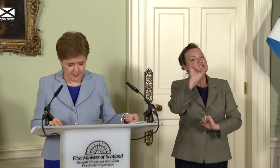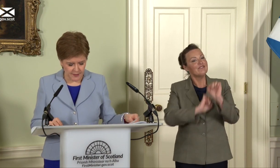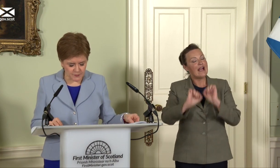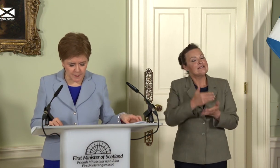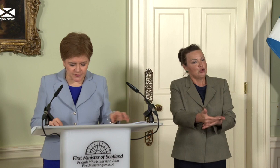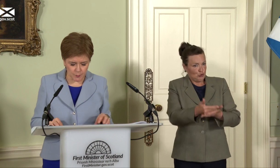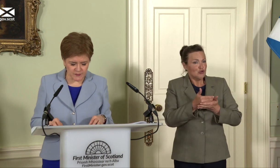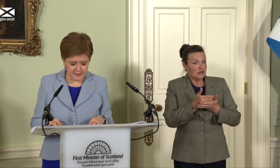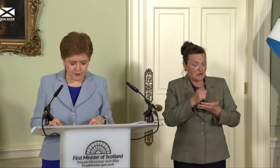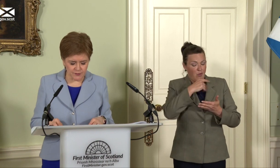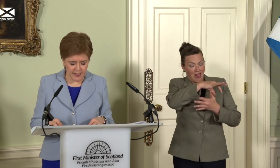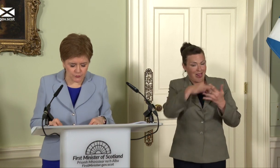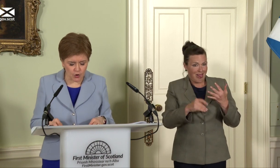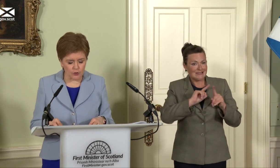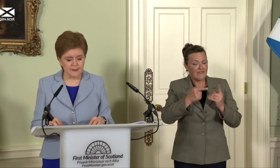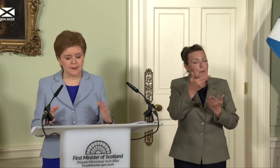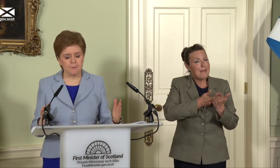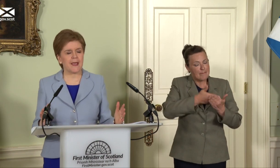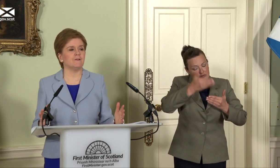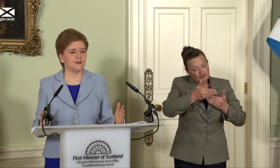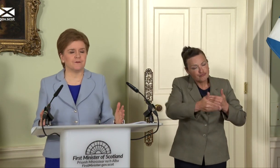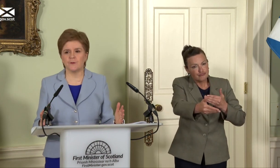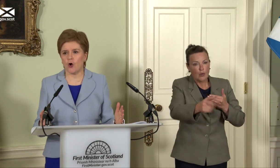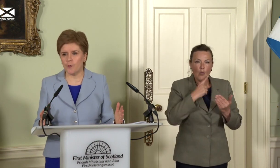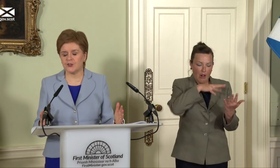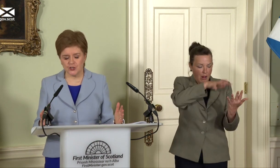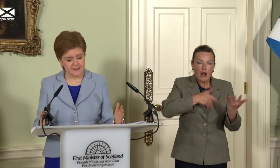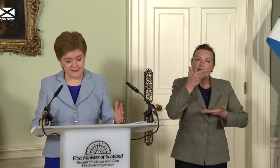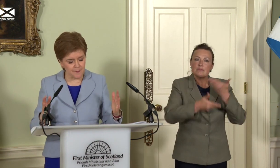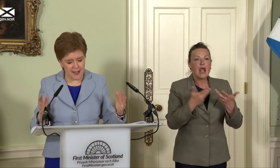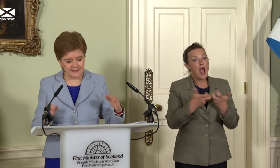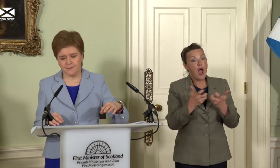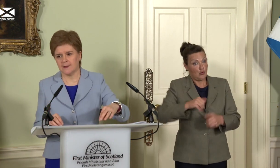In these papers, we will set out how Scotland can benefit from the opportunities, the massive